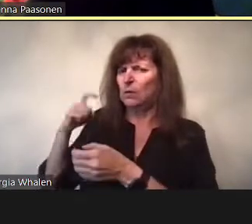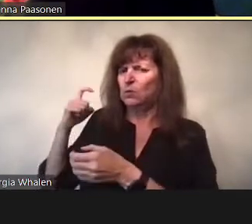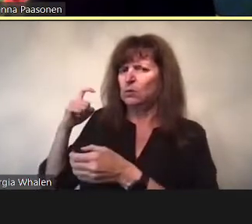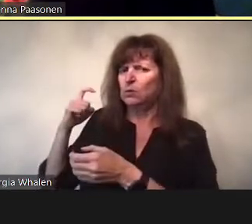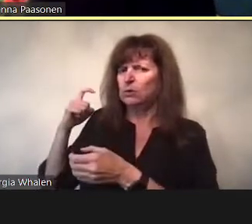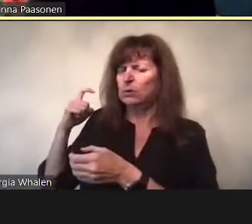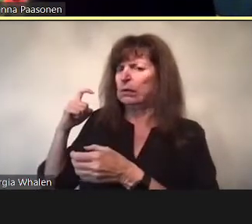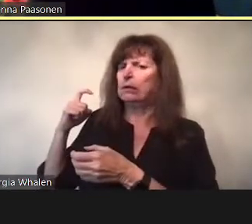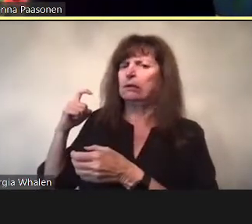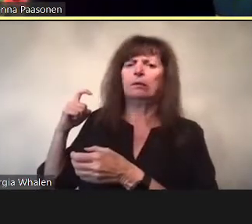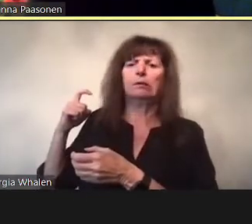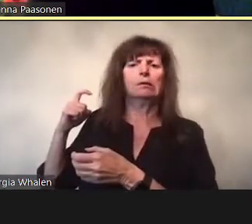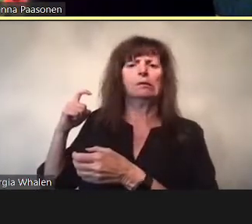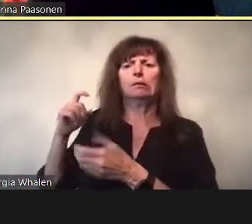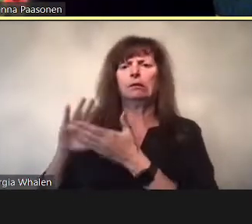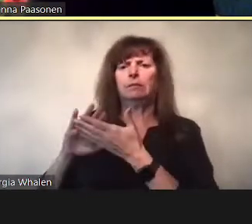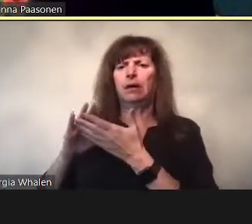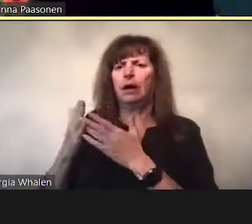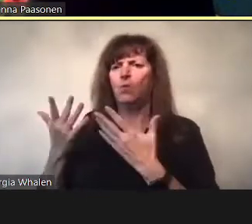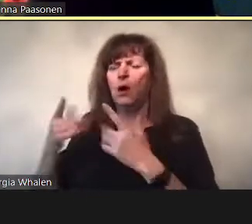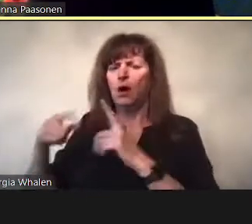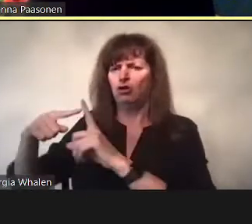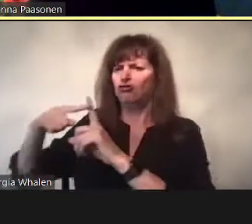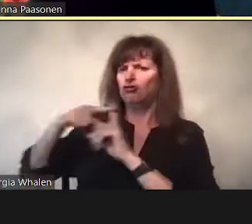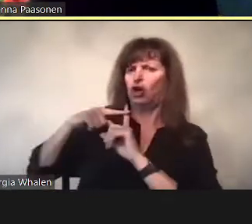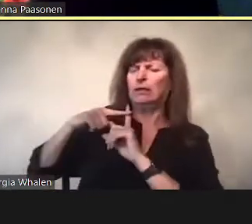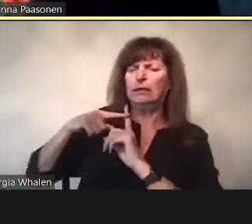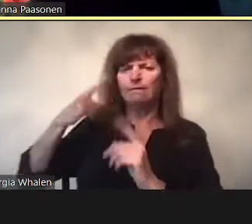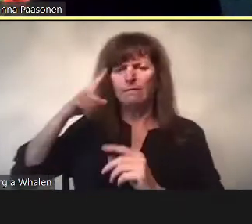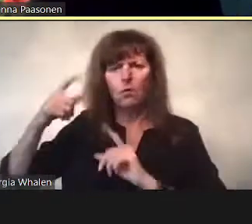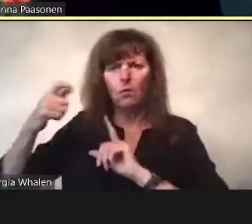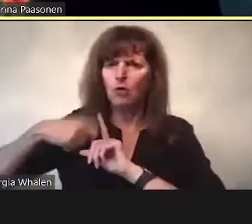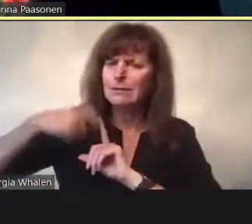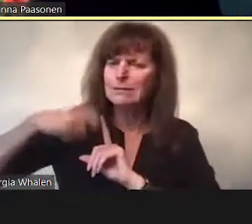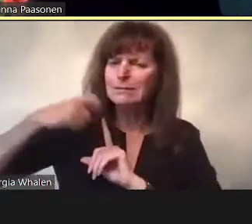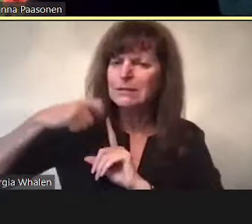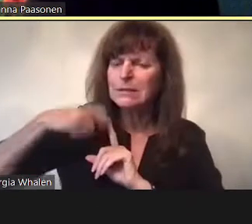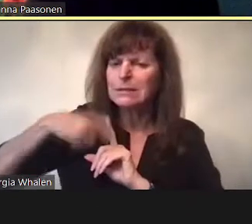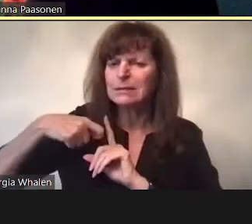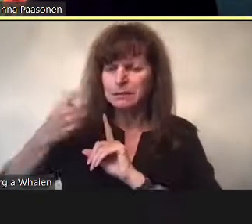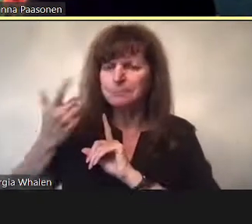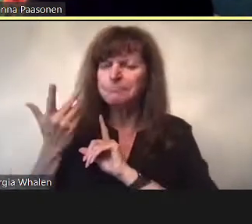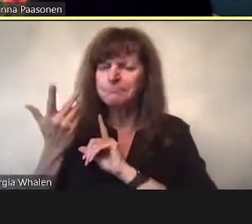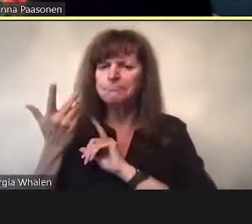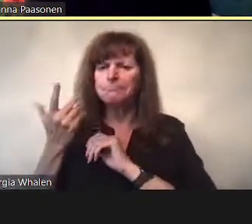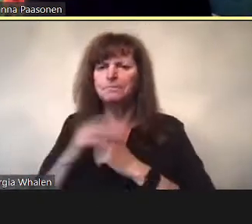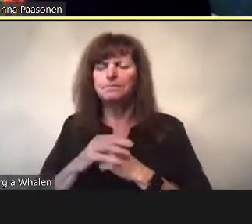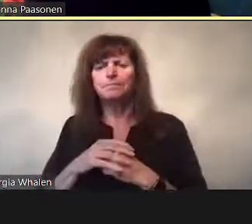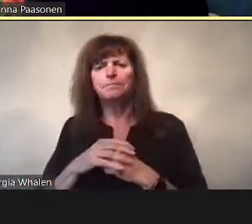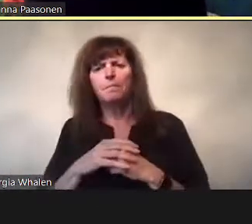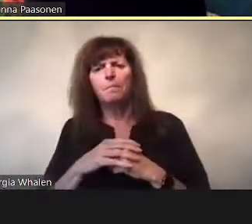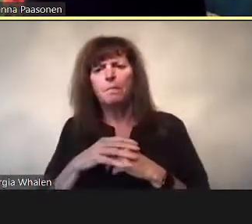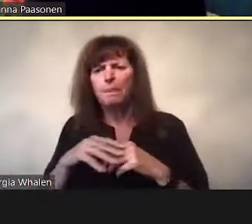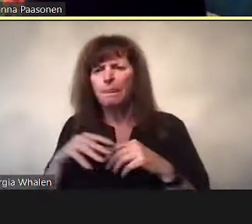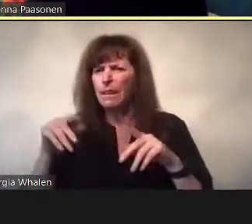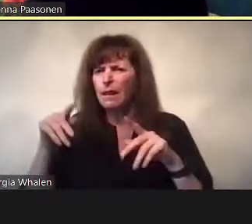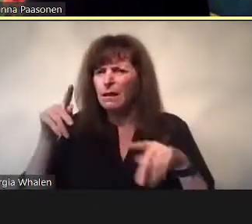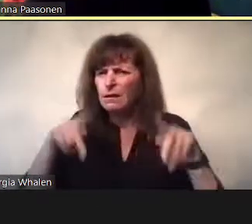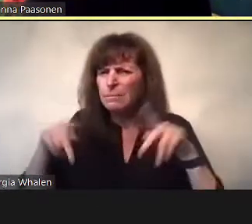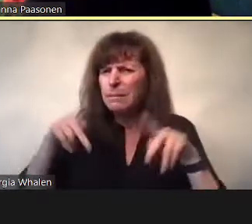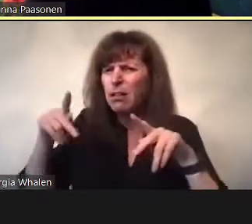and Cho’s argument is that Tumblr was the preferred site for queer users of colour becuase it allowed for anonymity.